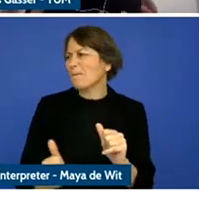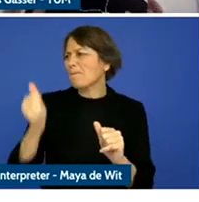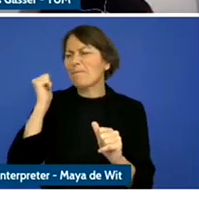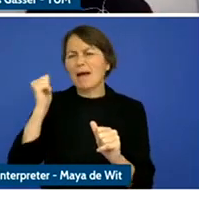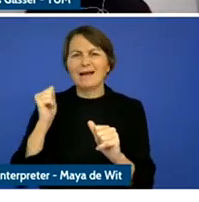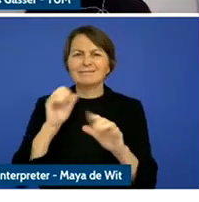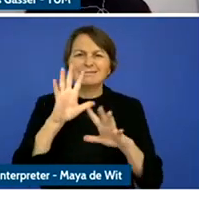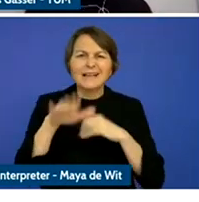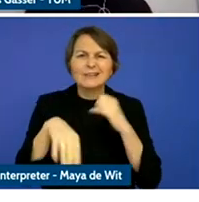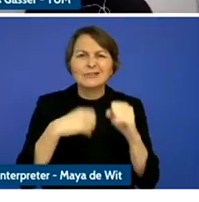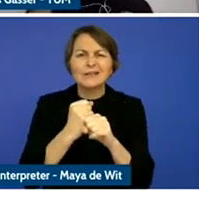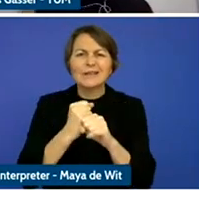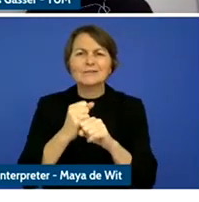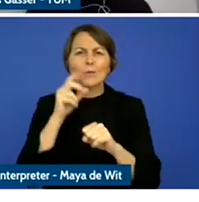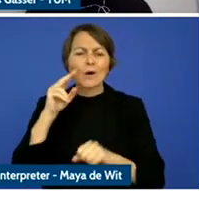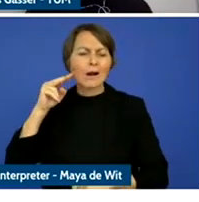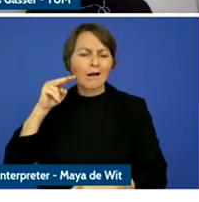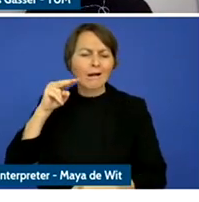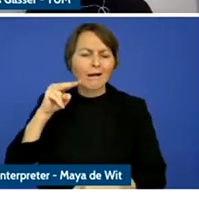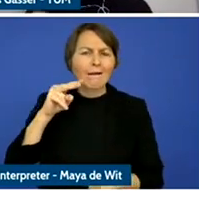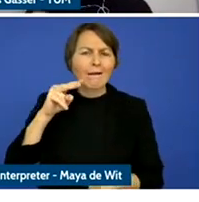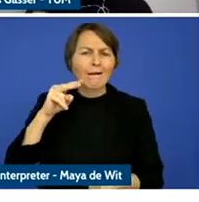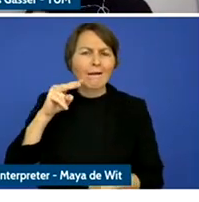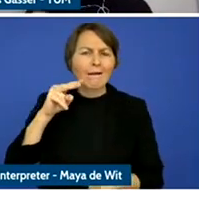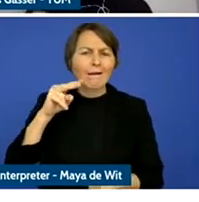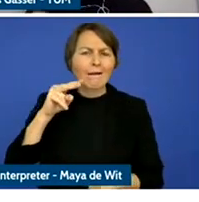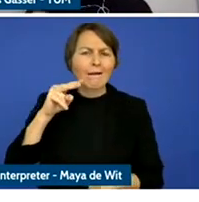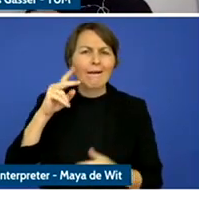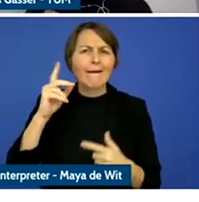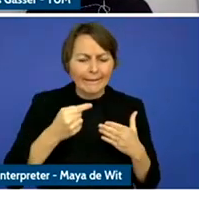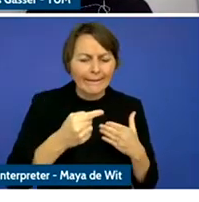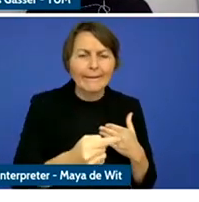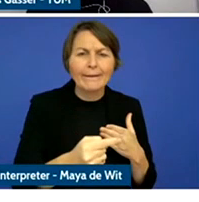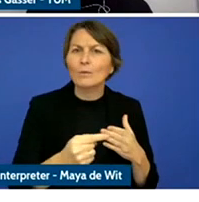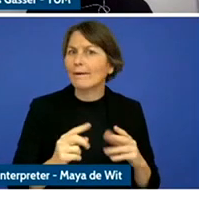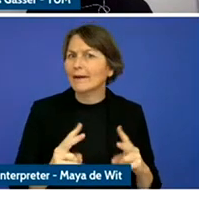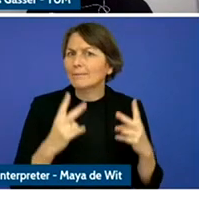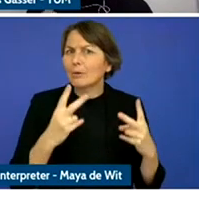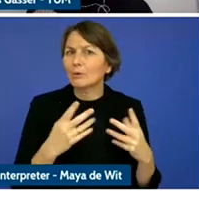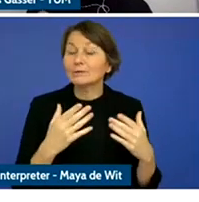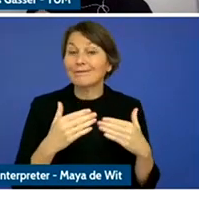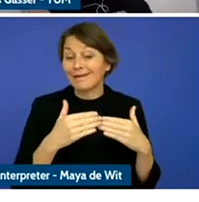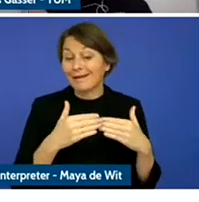developments in the second part then to focus on some of what I would argue are